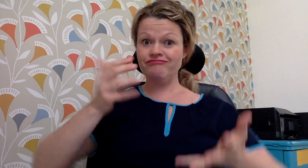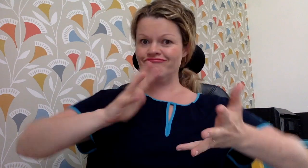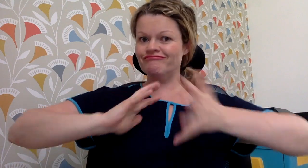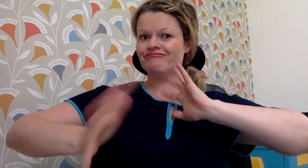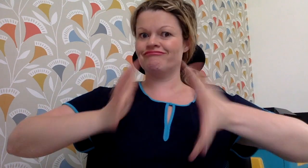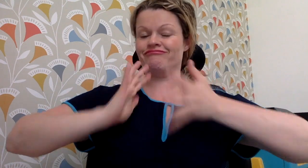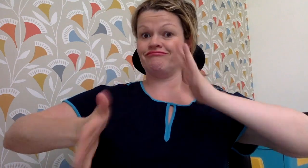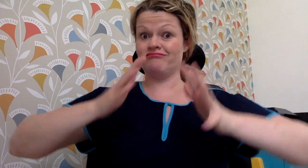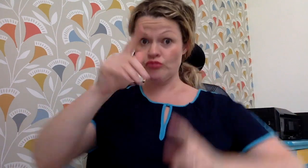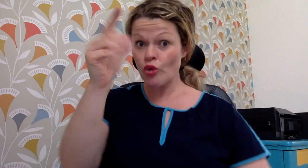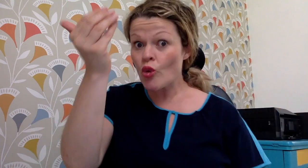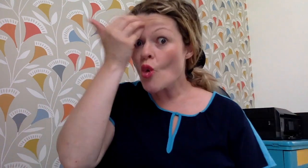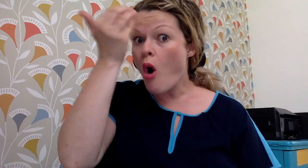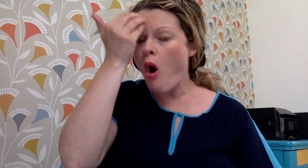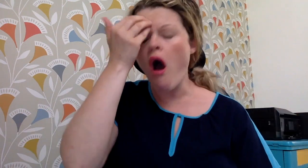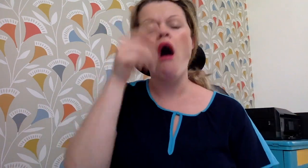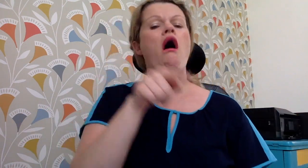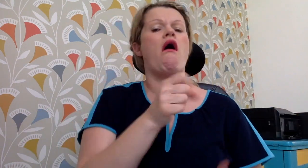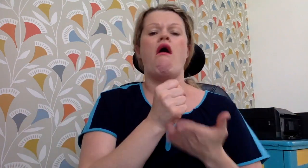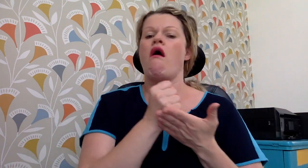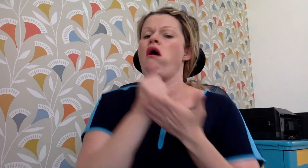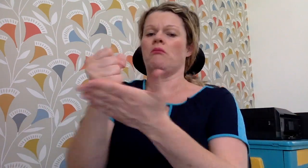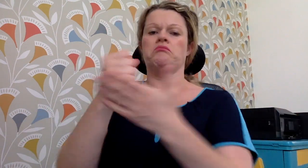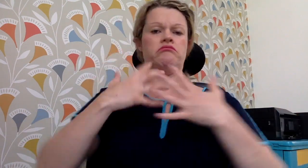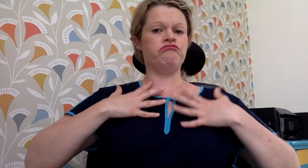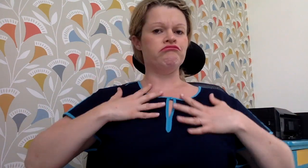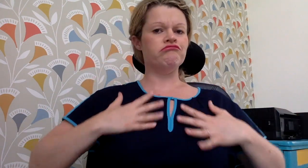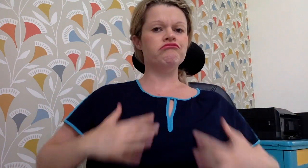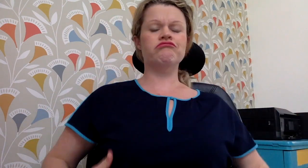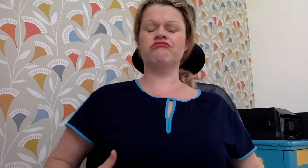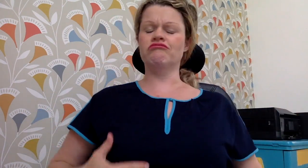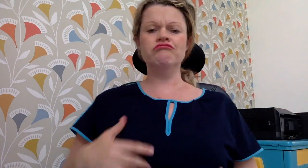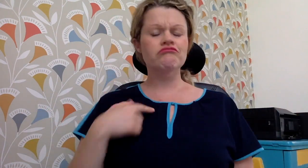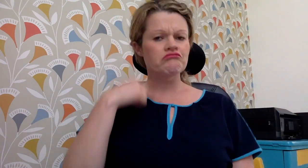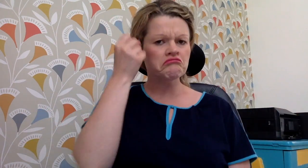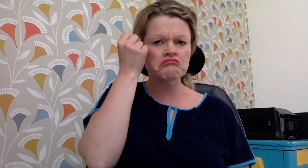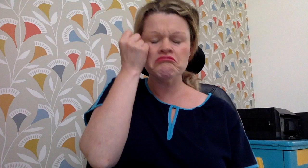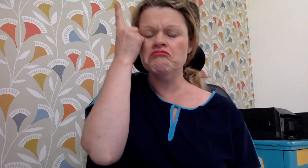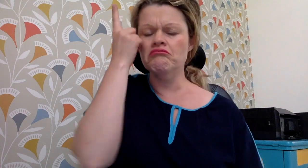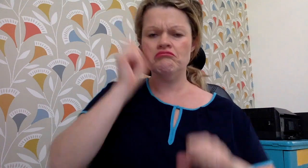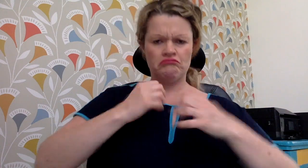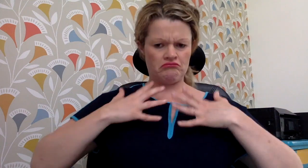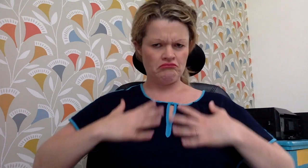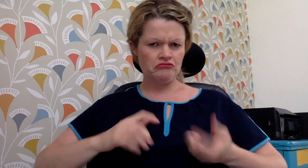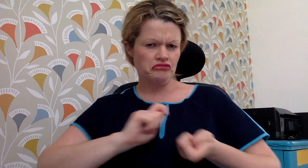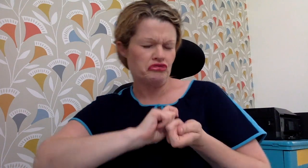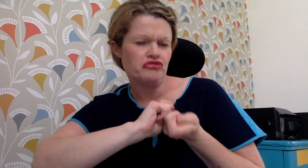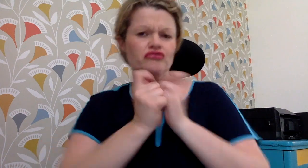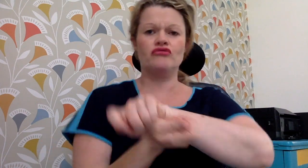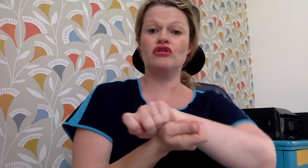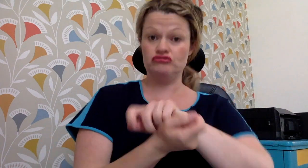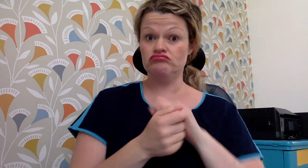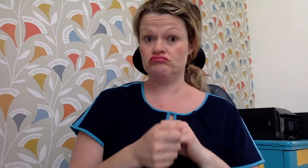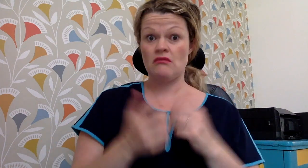on why knowing sign language will make you a better person physically, mentally and emotionally